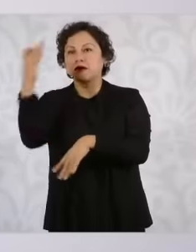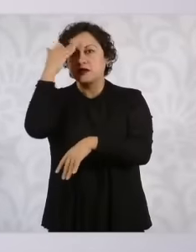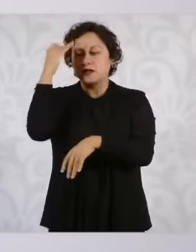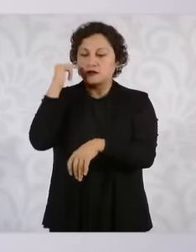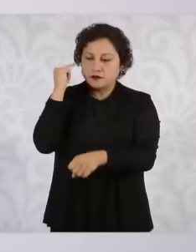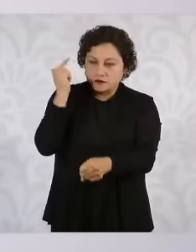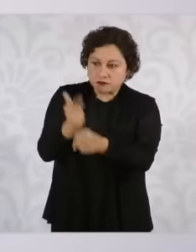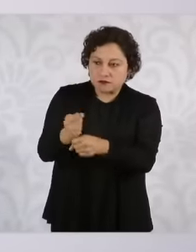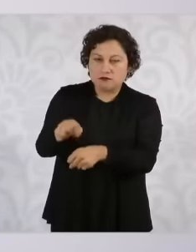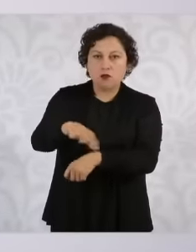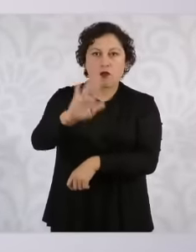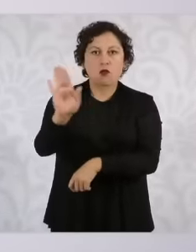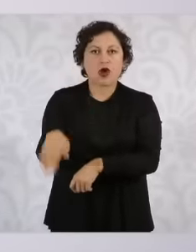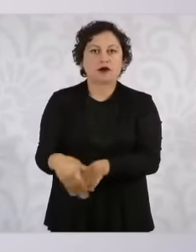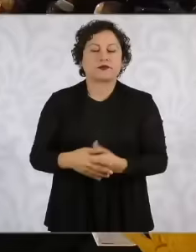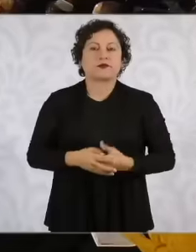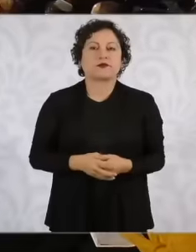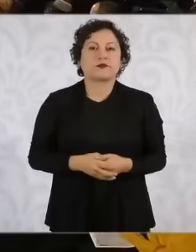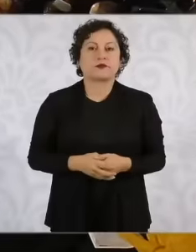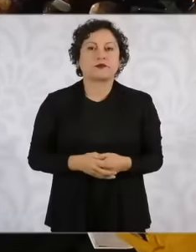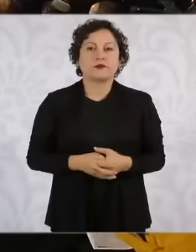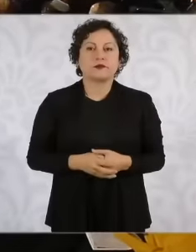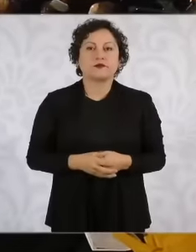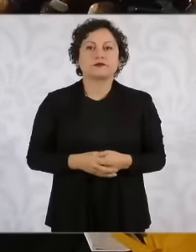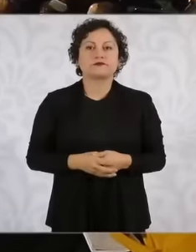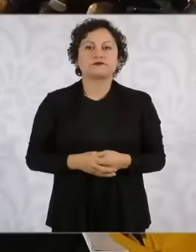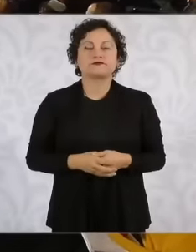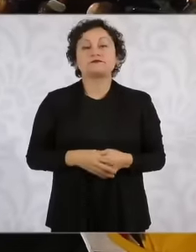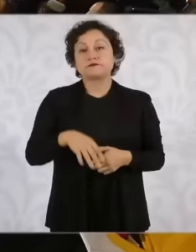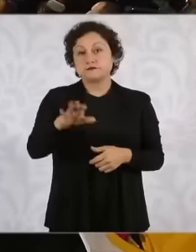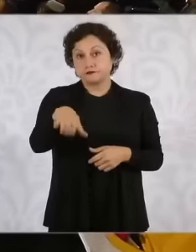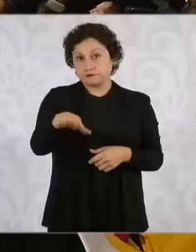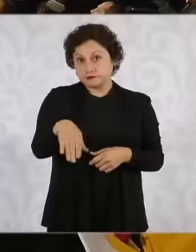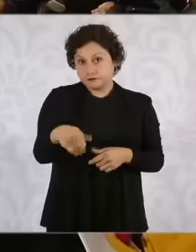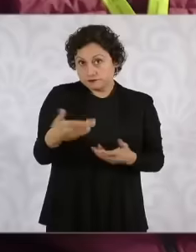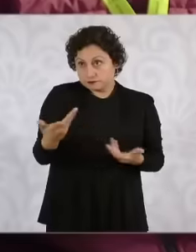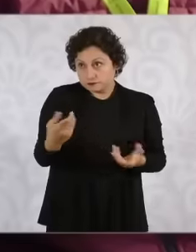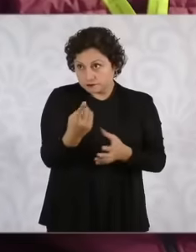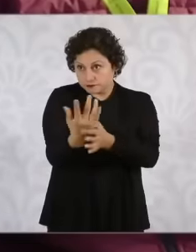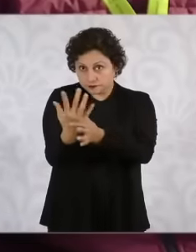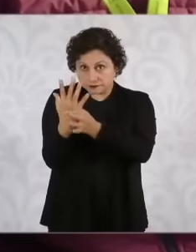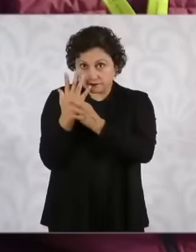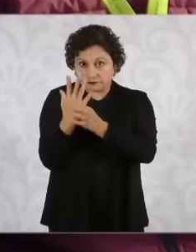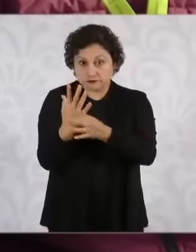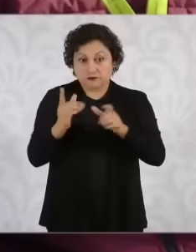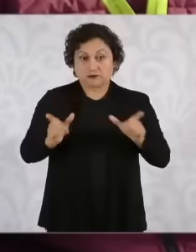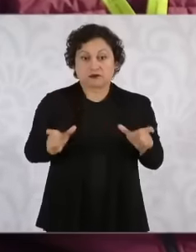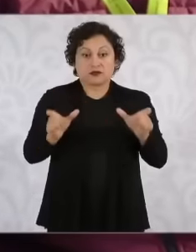there is talk, there is also talk that no, he was not accompanied by security from the national guard,